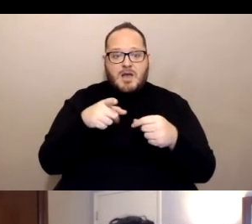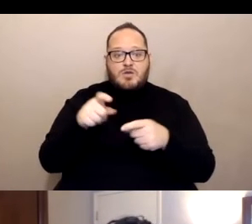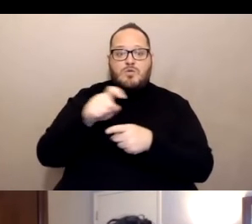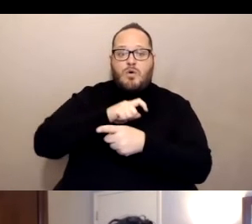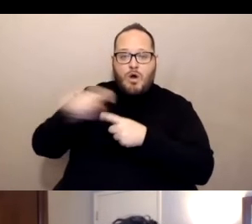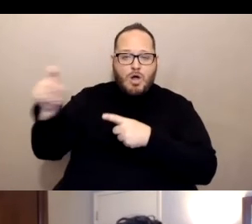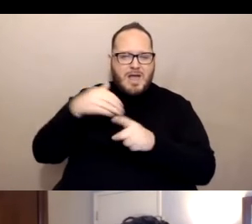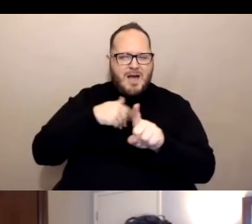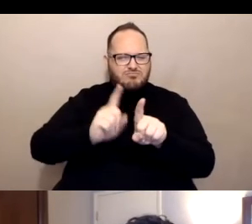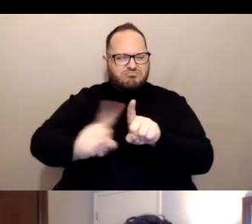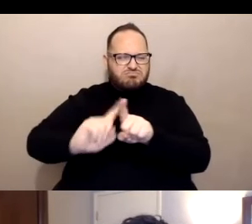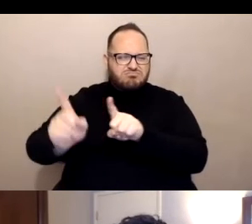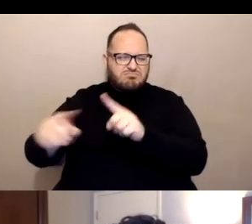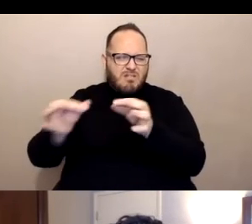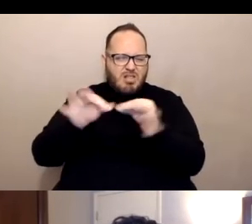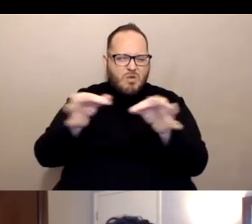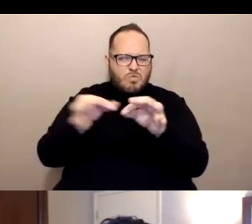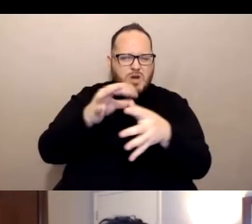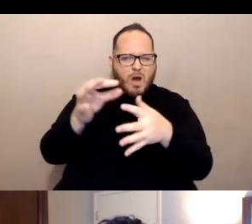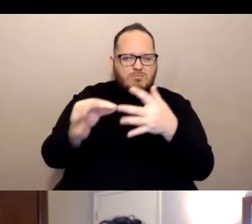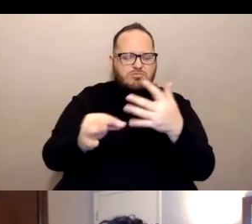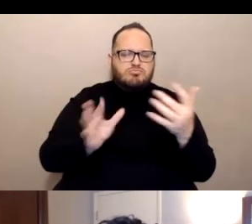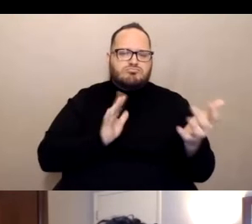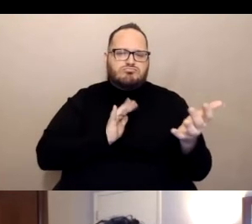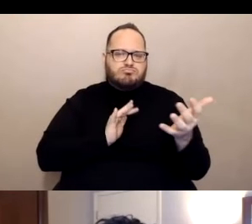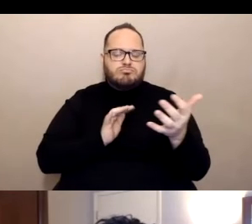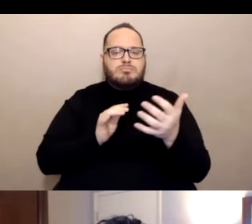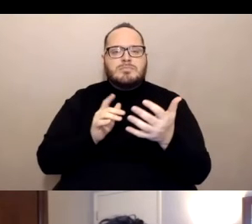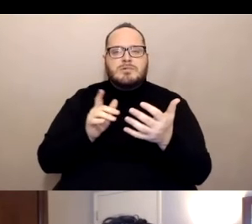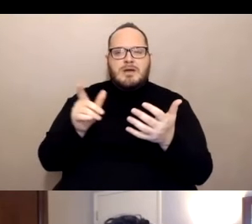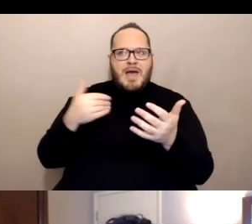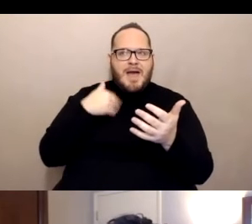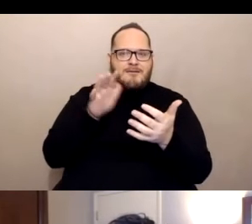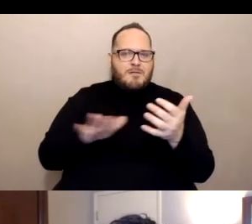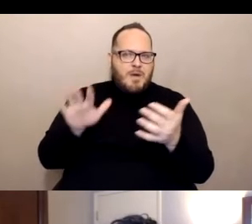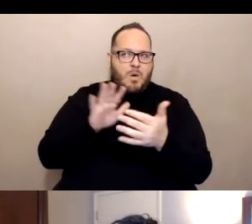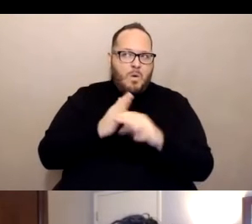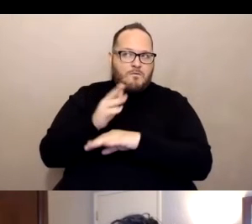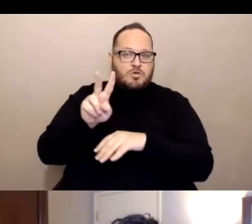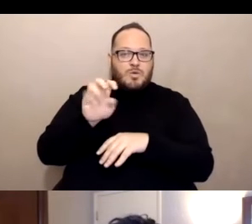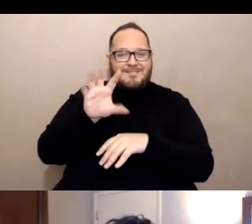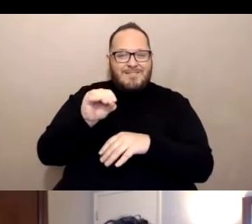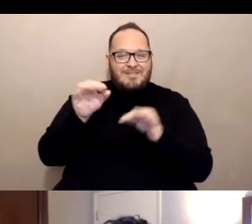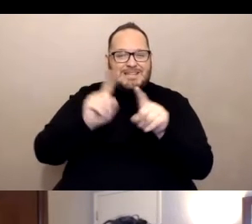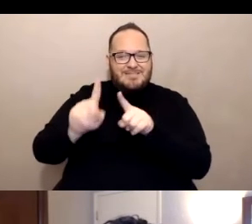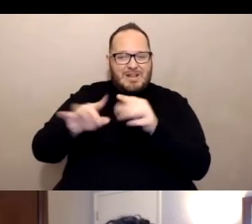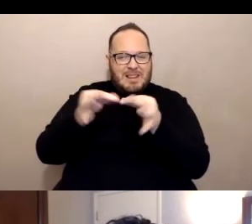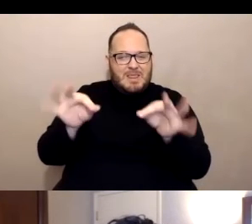lots of accessibility options, and about 250 or more languages available to be able to help you